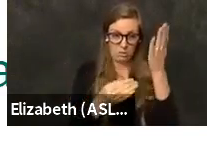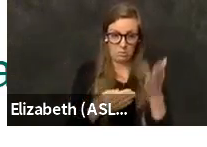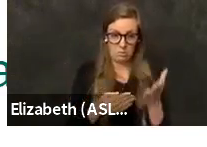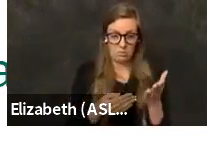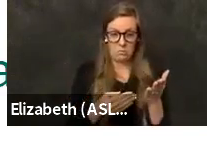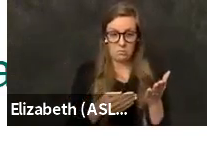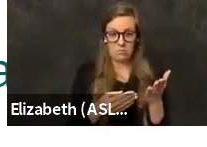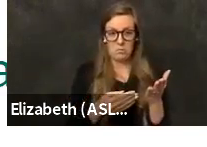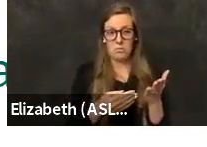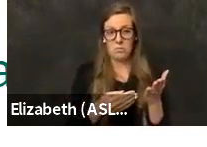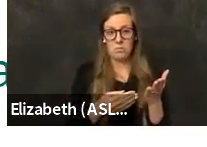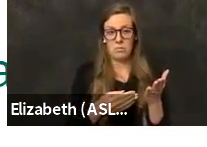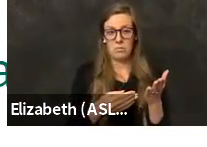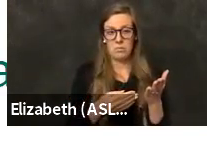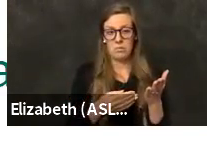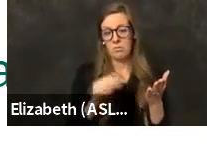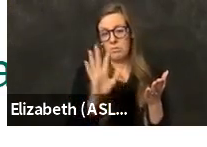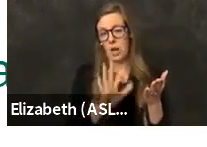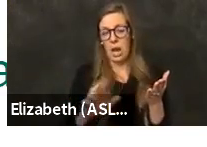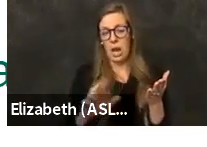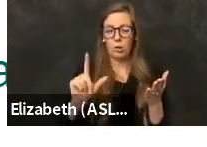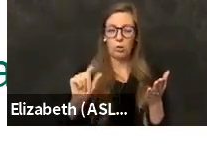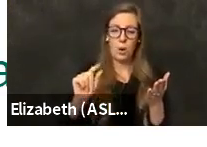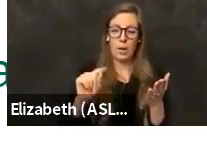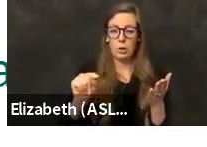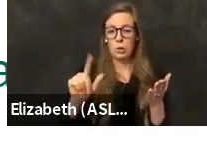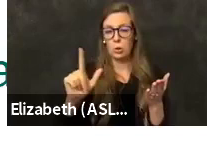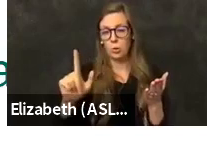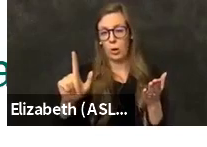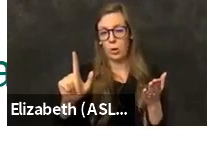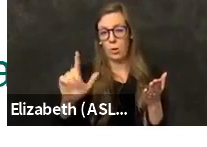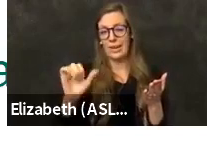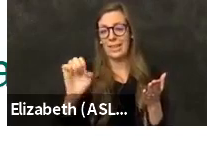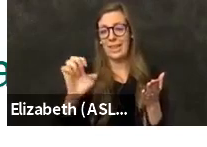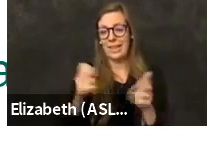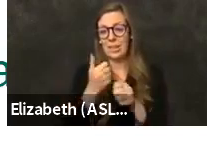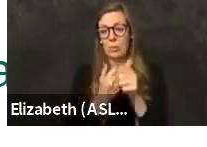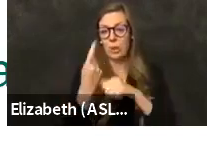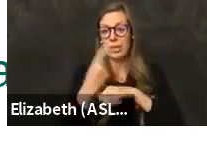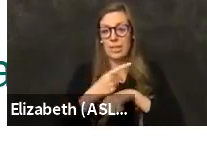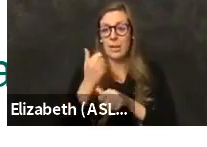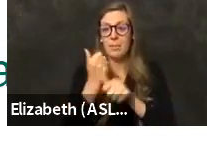adjusted is around twenty to twenty one cases per day. Four hundred thousand population.